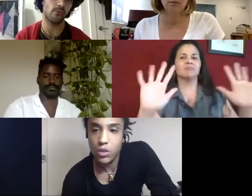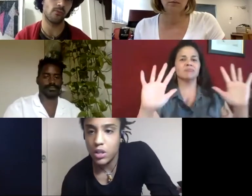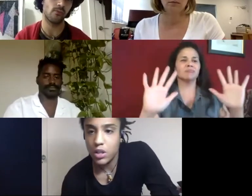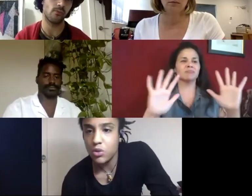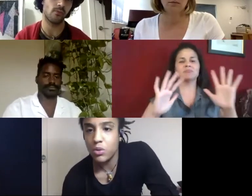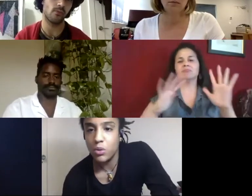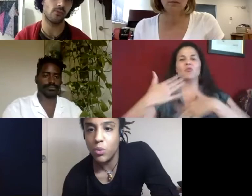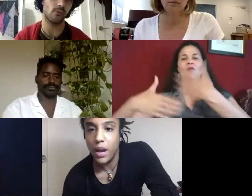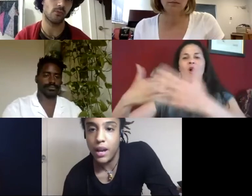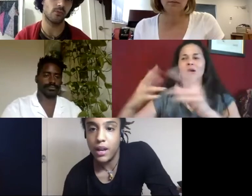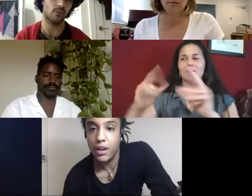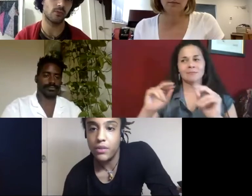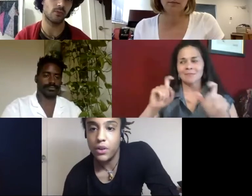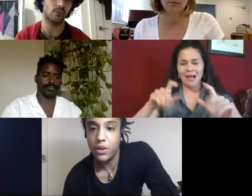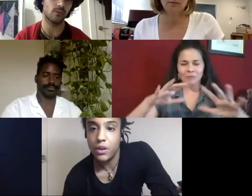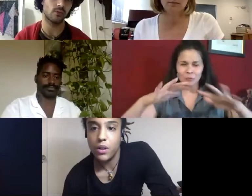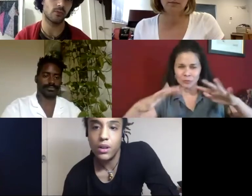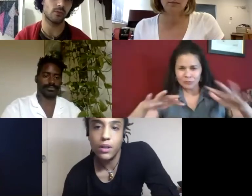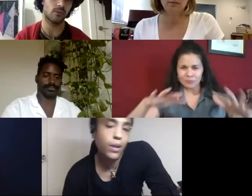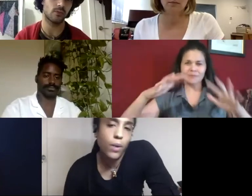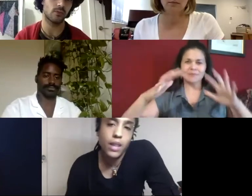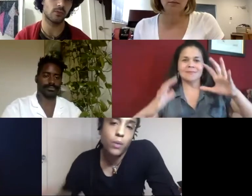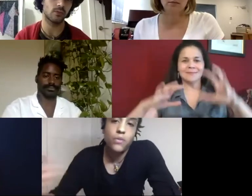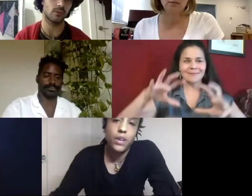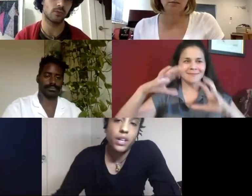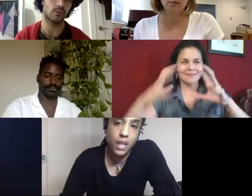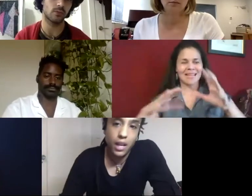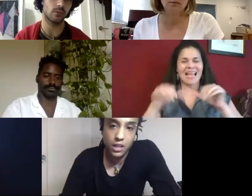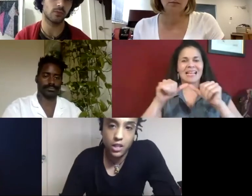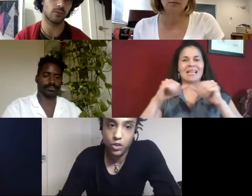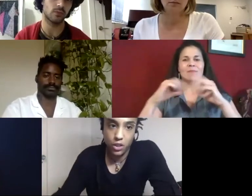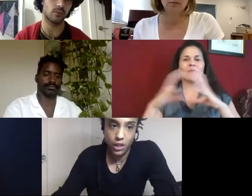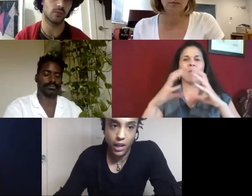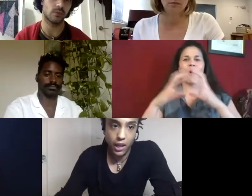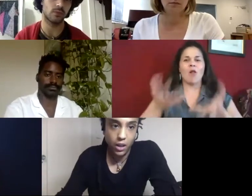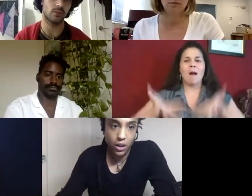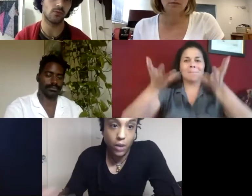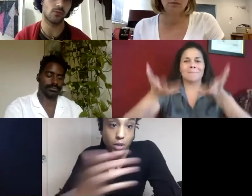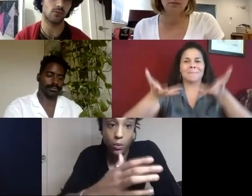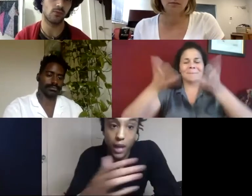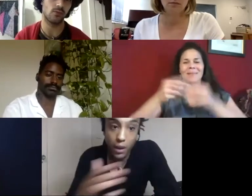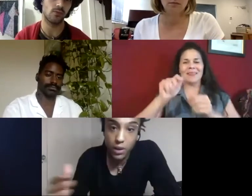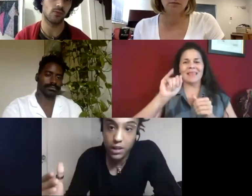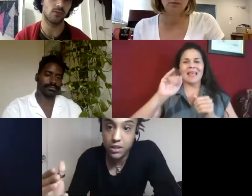usual way of- or a way that we fix things- I'm sorry